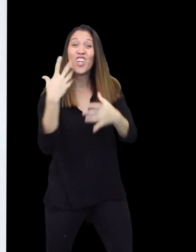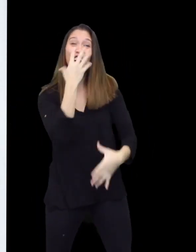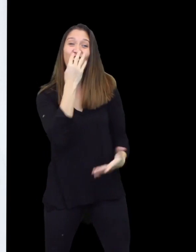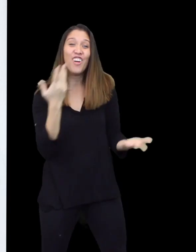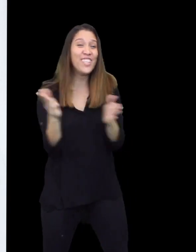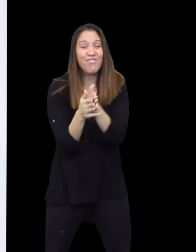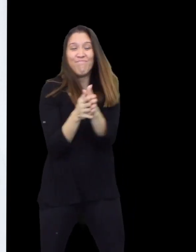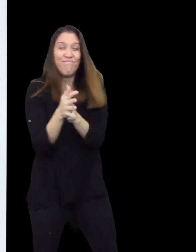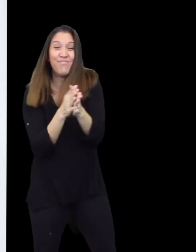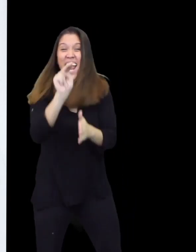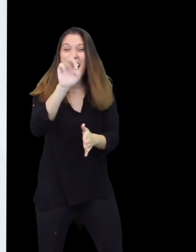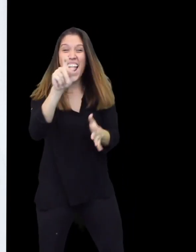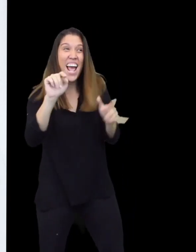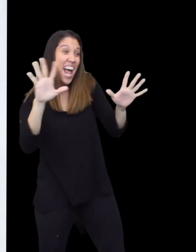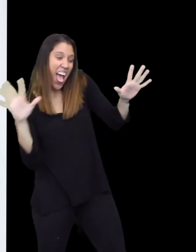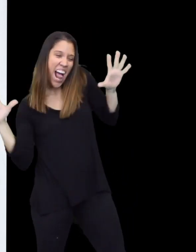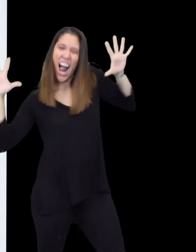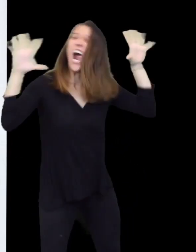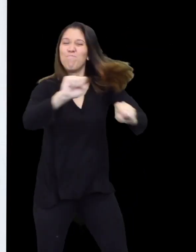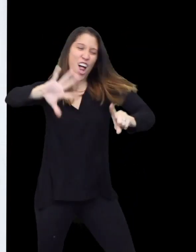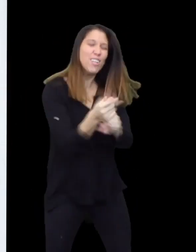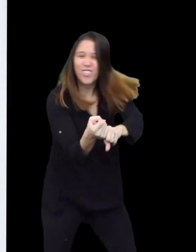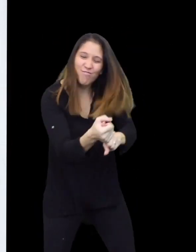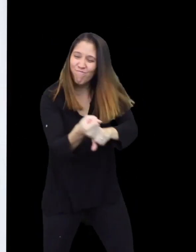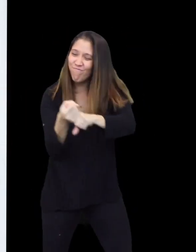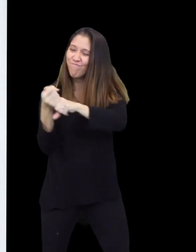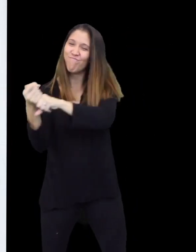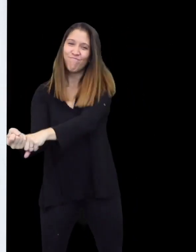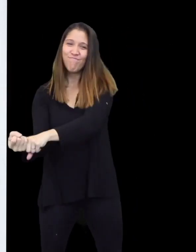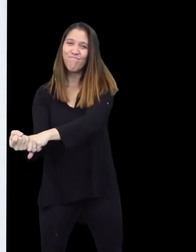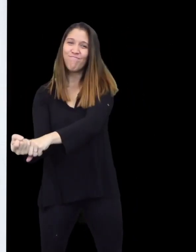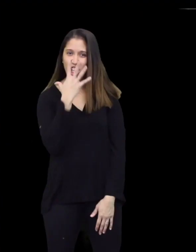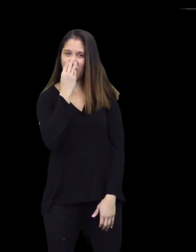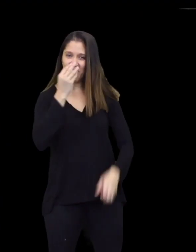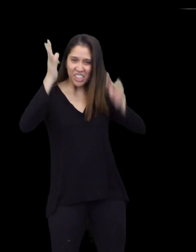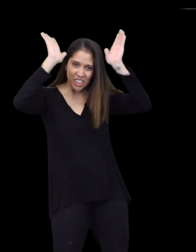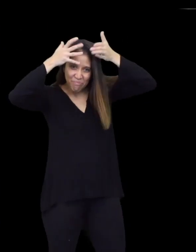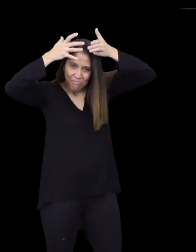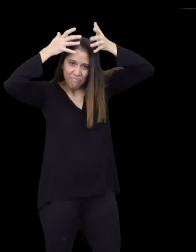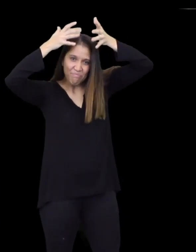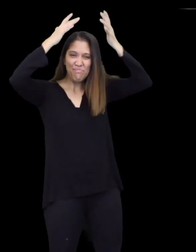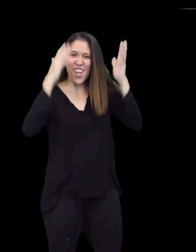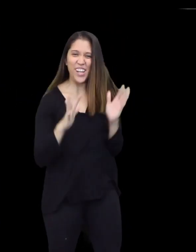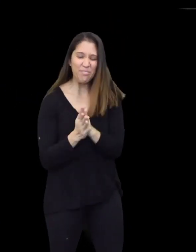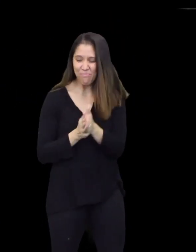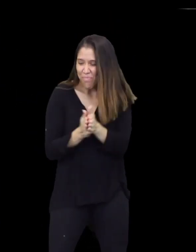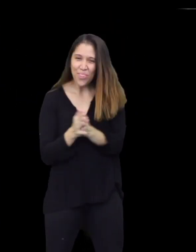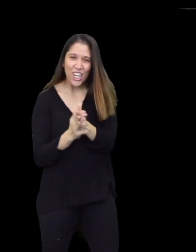The Wolf grabbed his net and captured the pig and put him on the ground. The Wolf had his chef hat on.